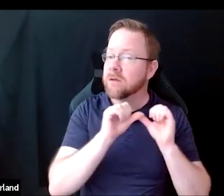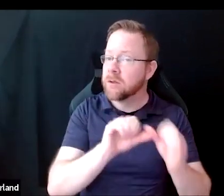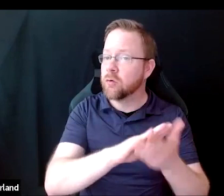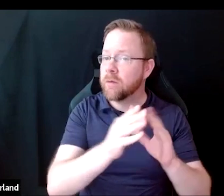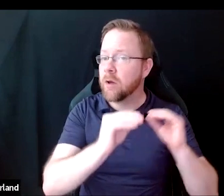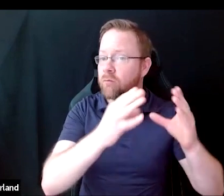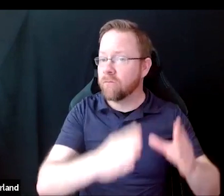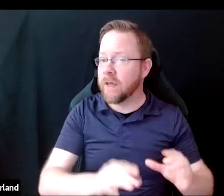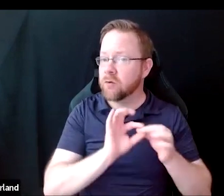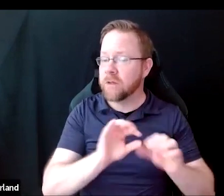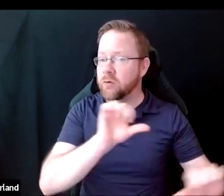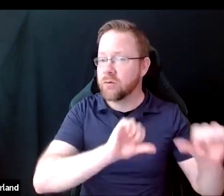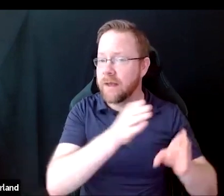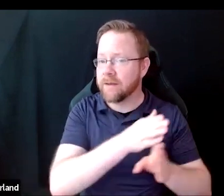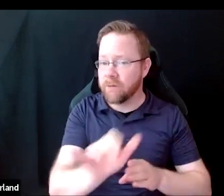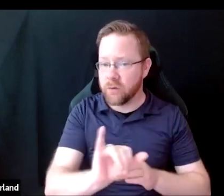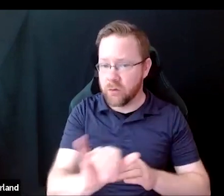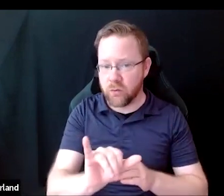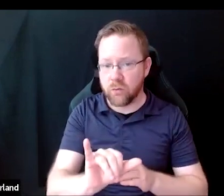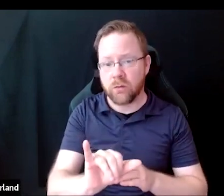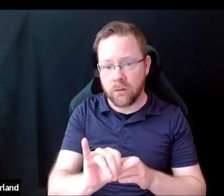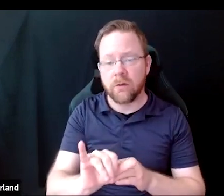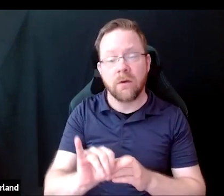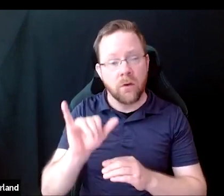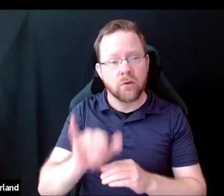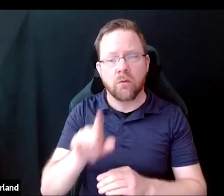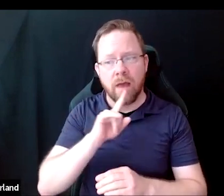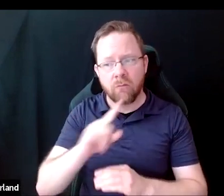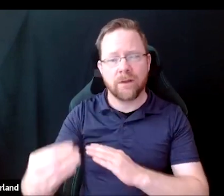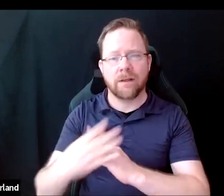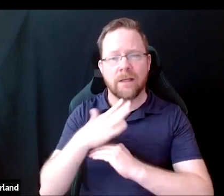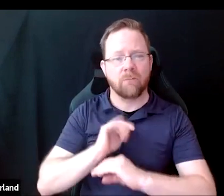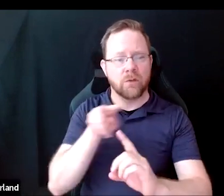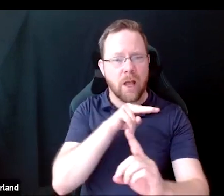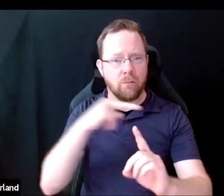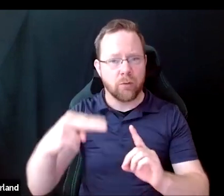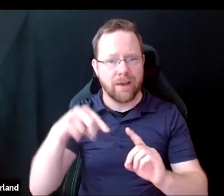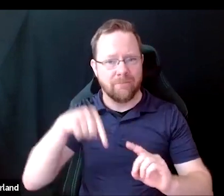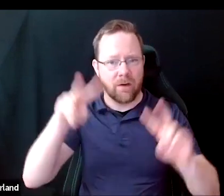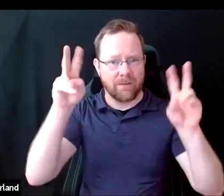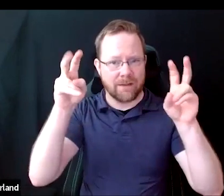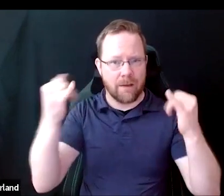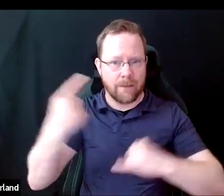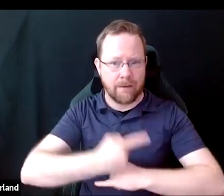That informed our perspective on the topic of which we're discussing today.